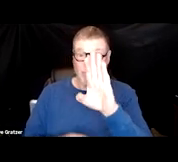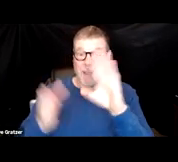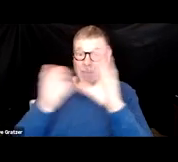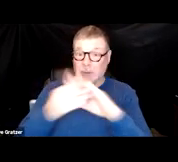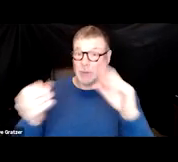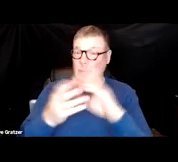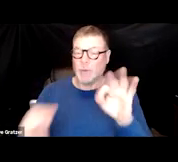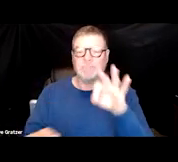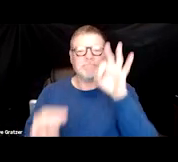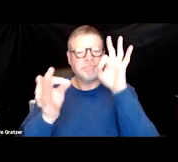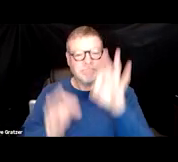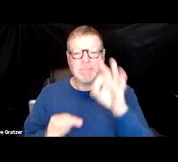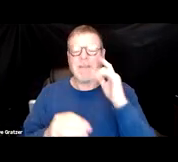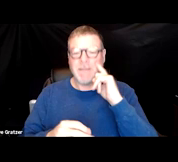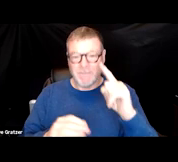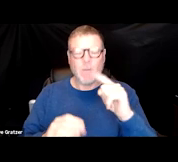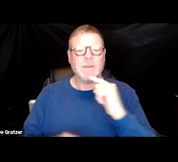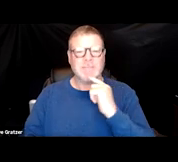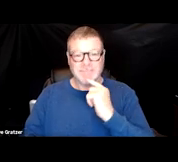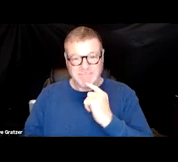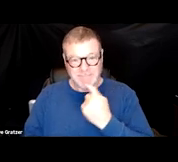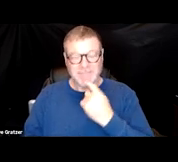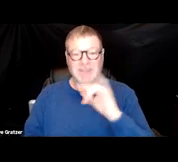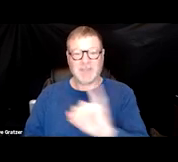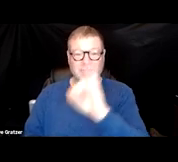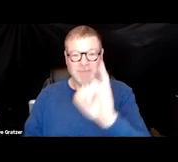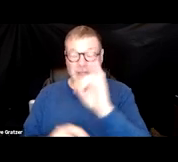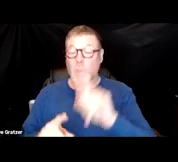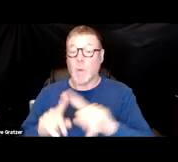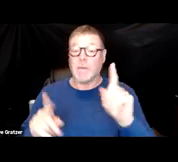for severe, end stage infection where multi organs are involved,